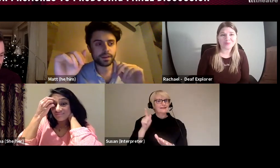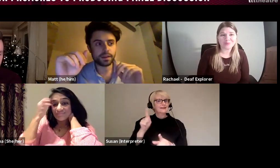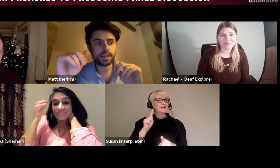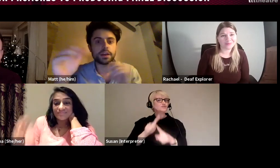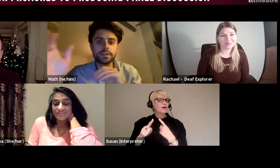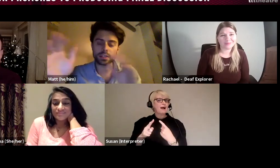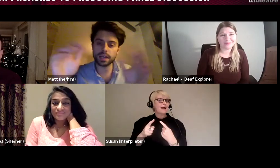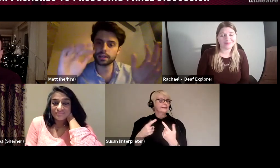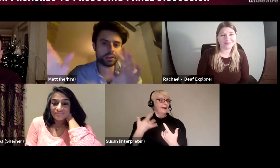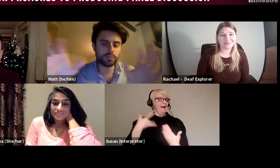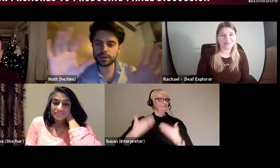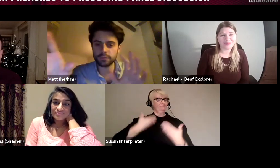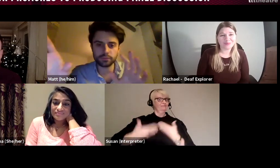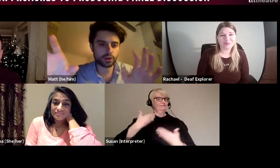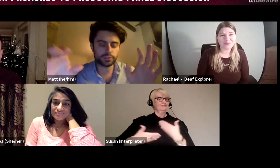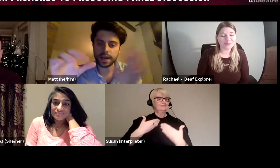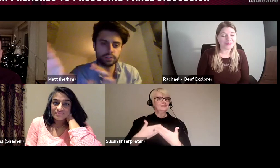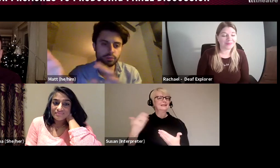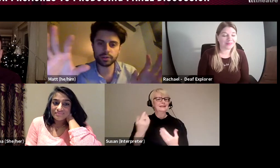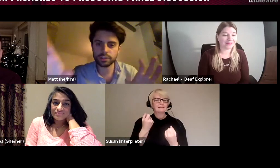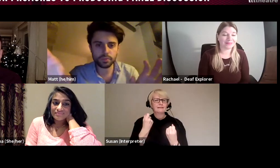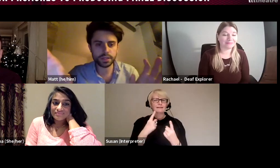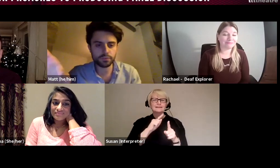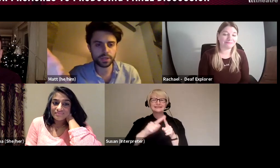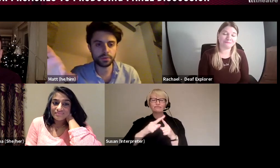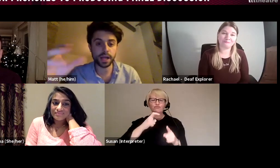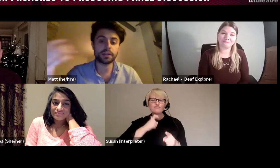He understands so many different roles and how to work with so many different people and at the